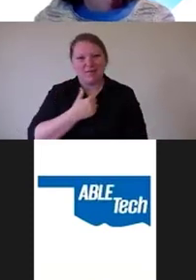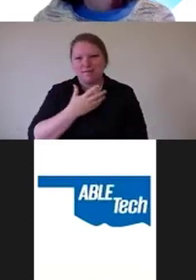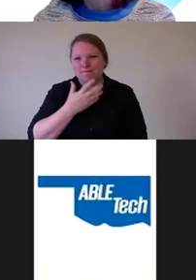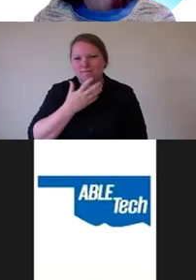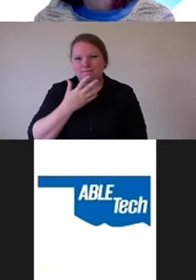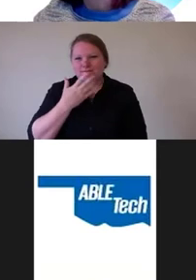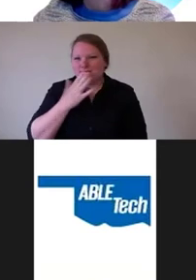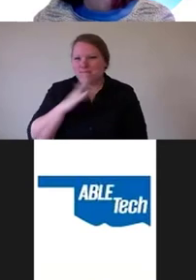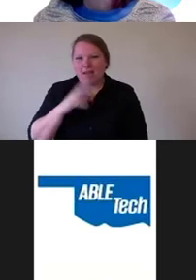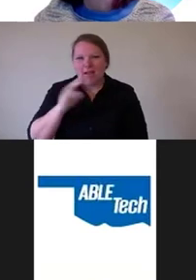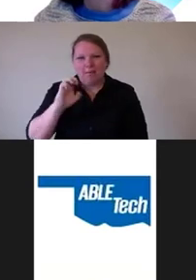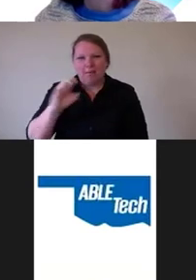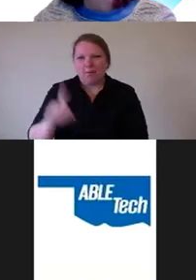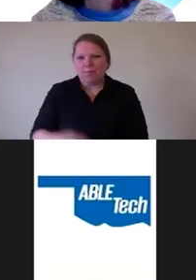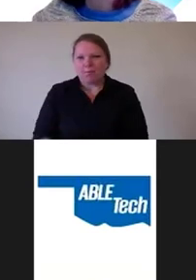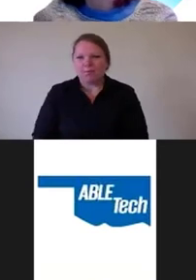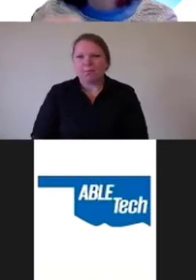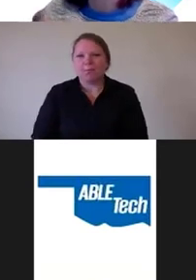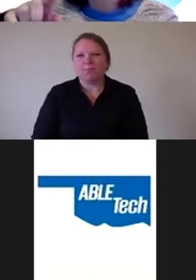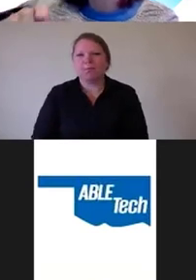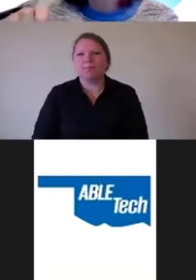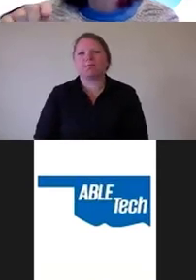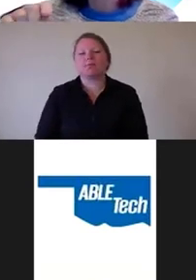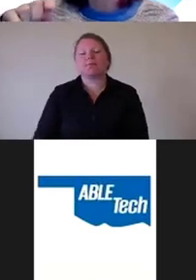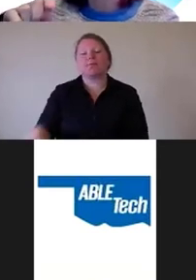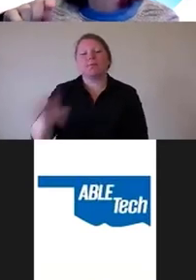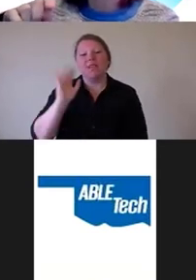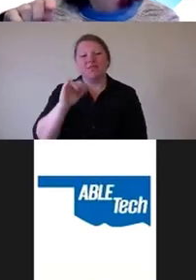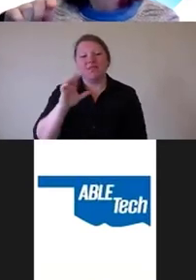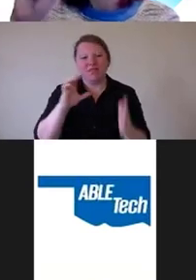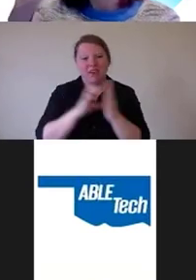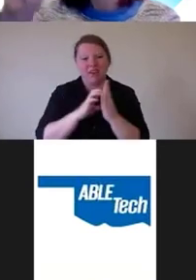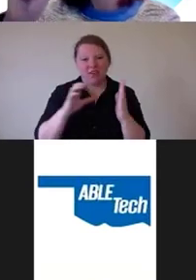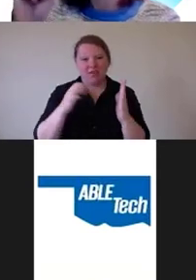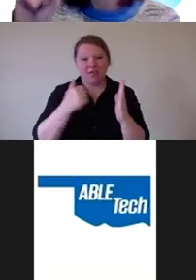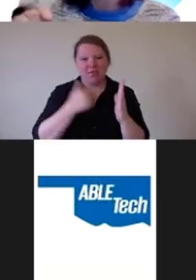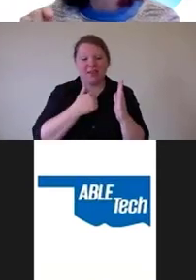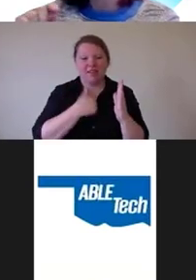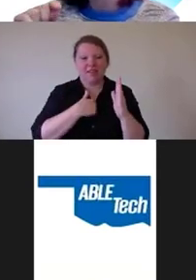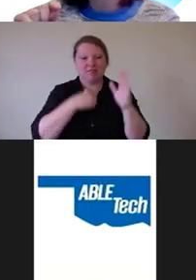So, In this article, I break down all the different types